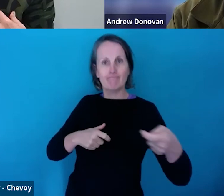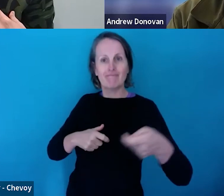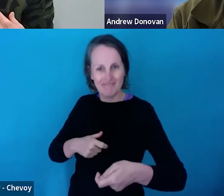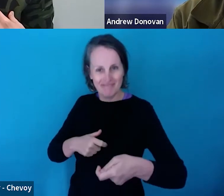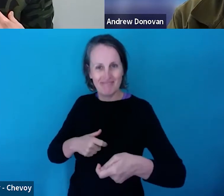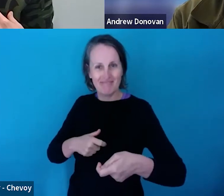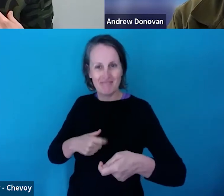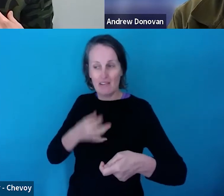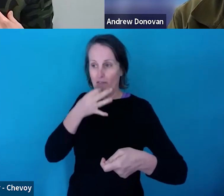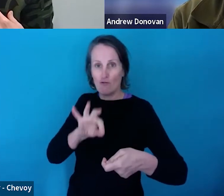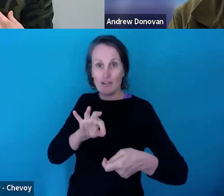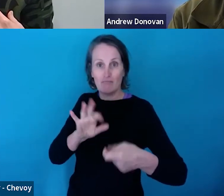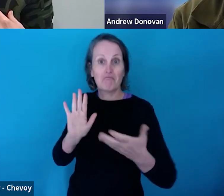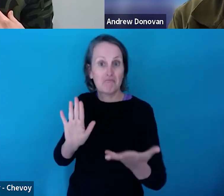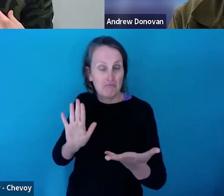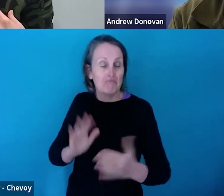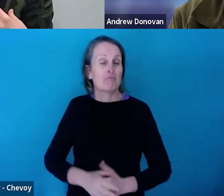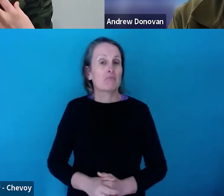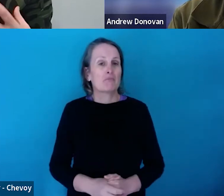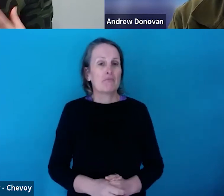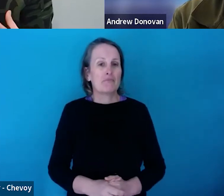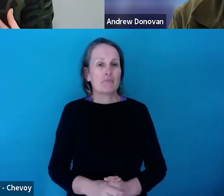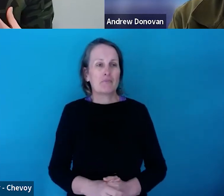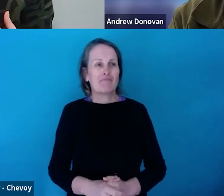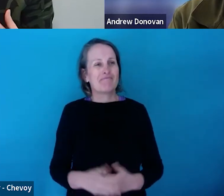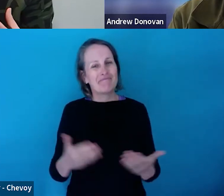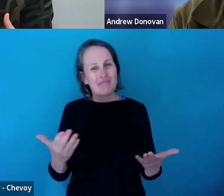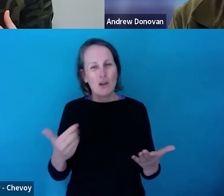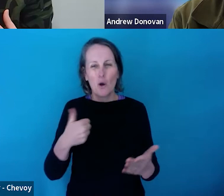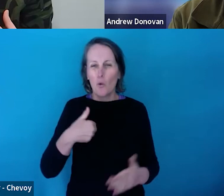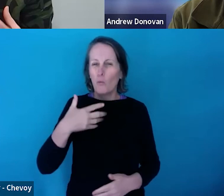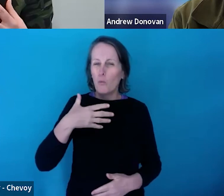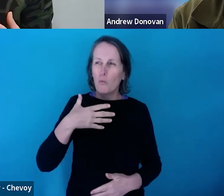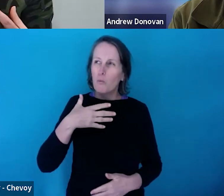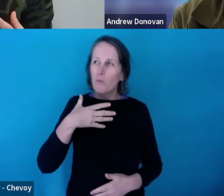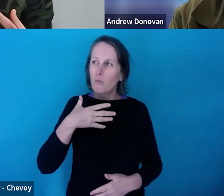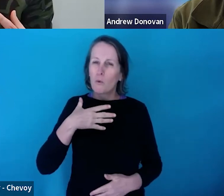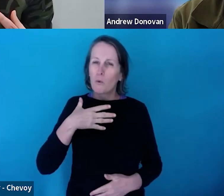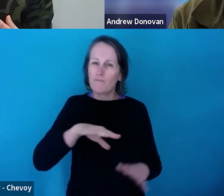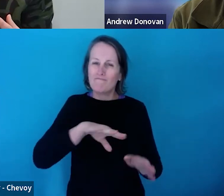And - and we just really want to encourage people to move away from that mentality.